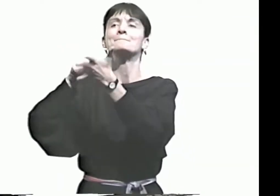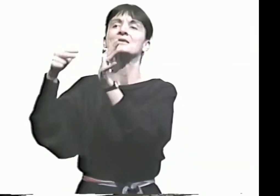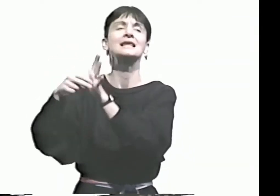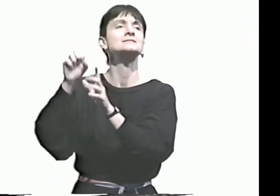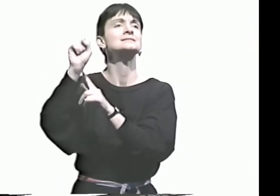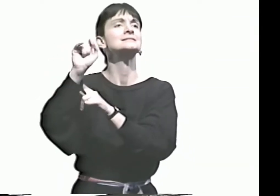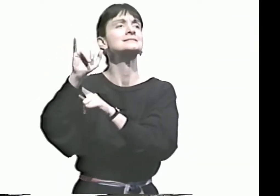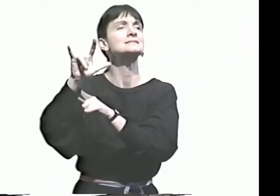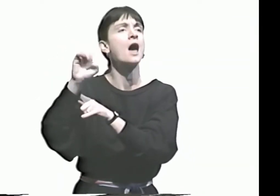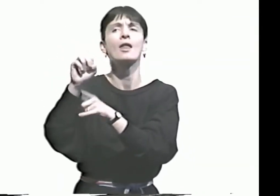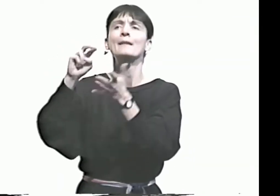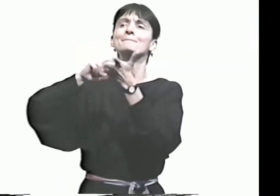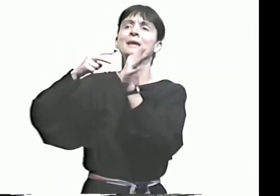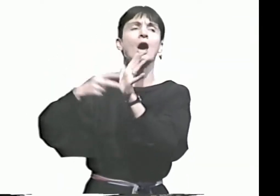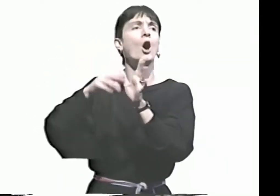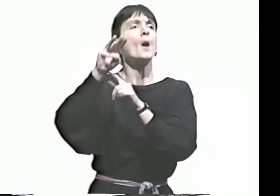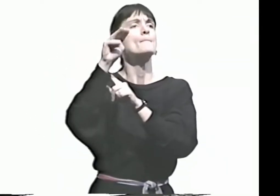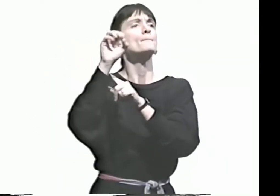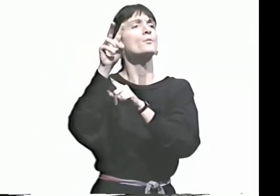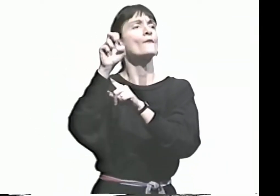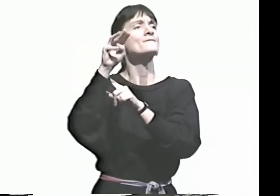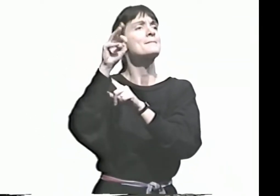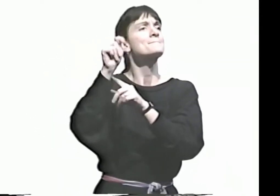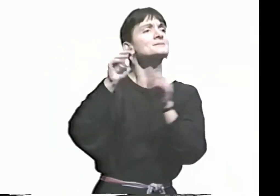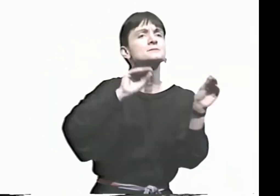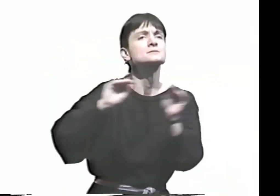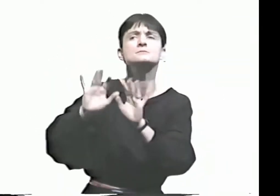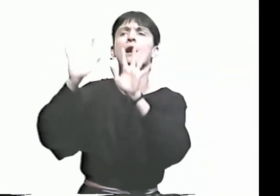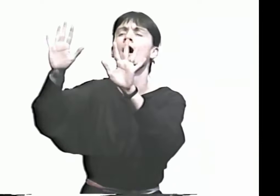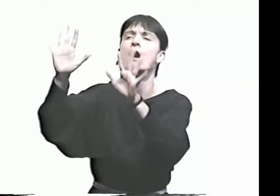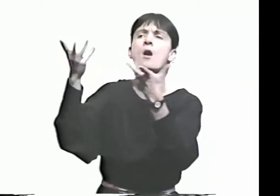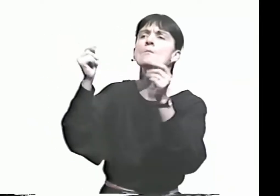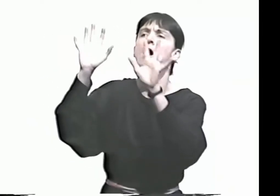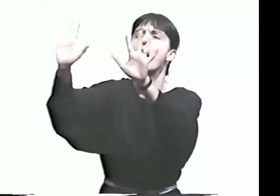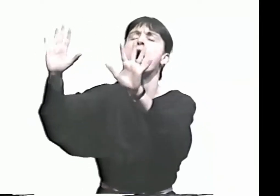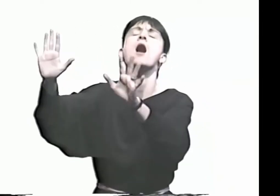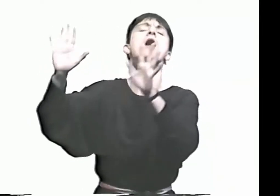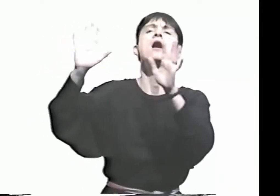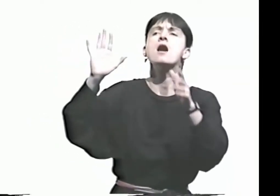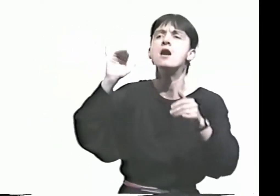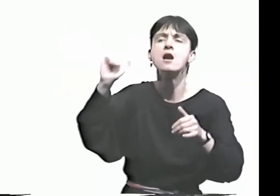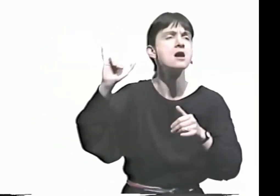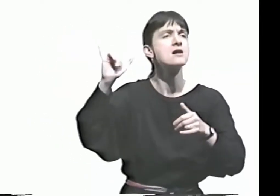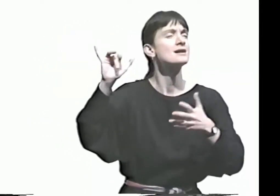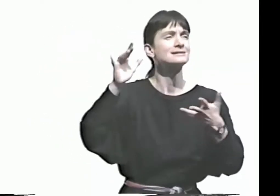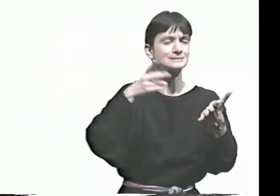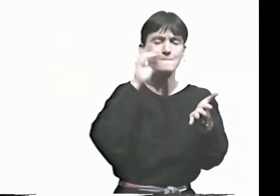"IS DEAF ART A GENRE, A STYLE, A MOVEMENT? WHAT IS IT?"